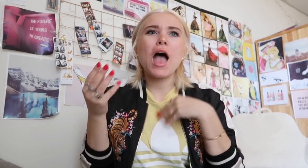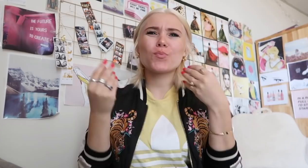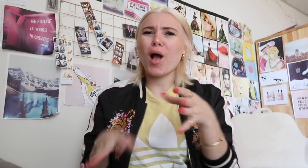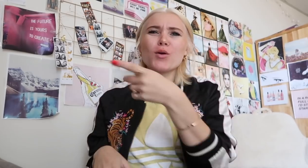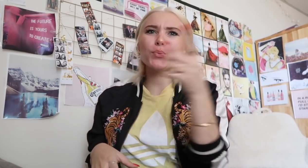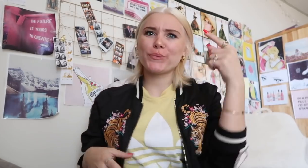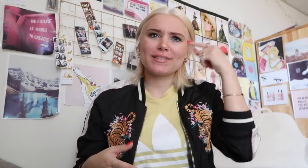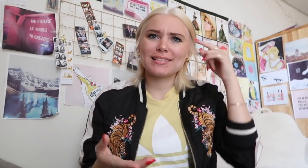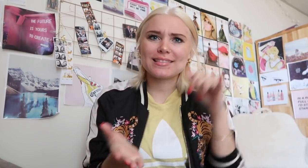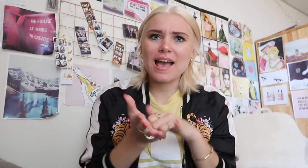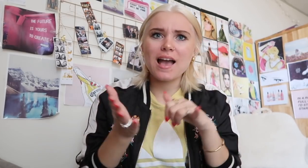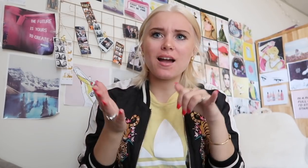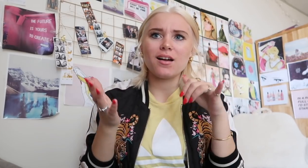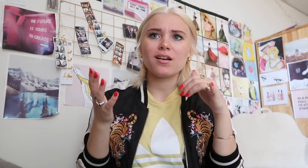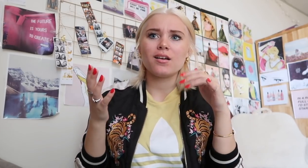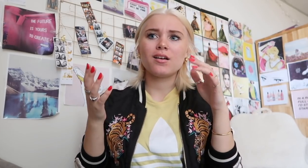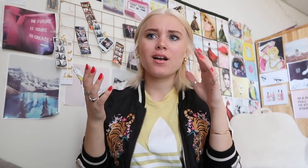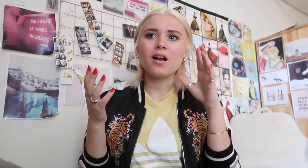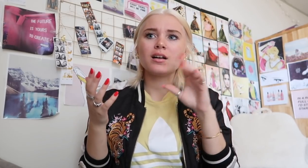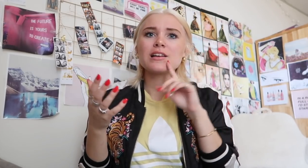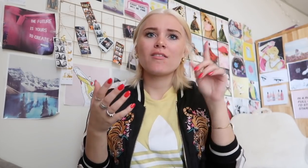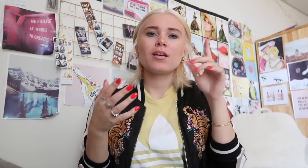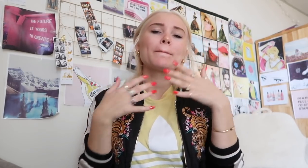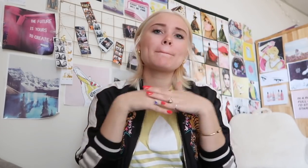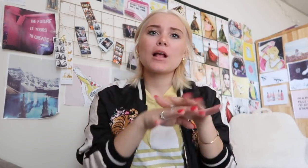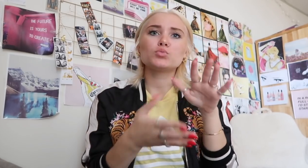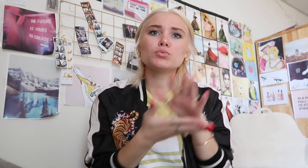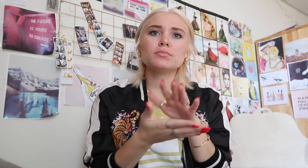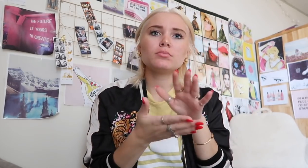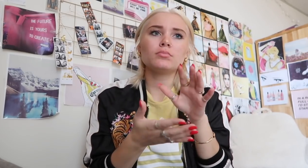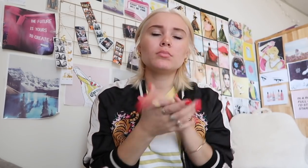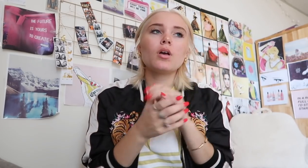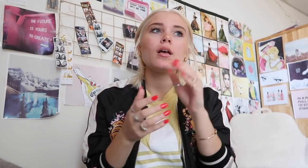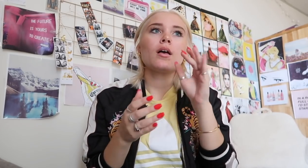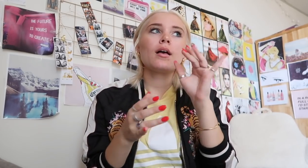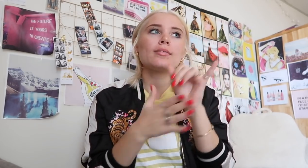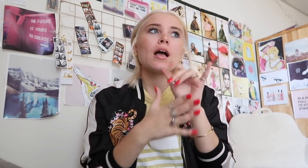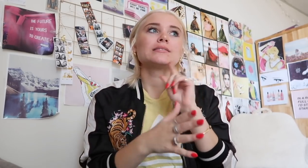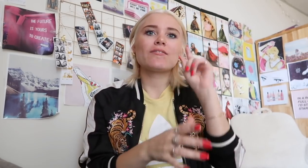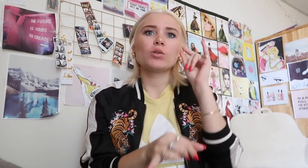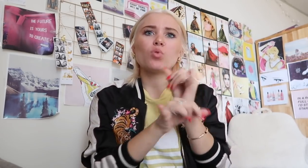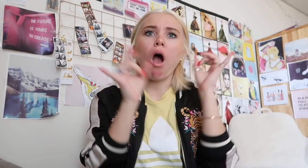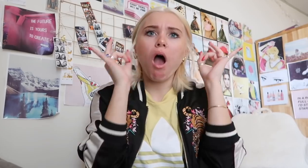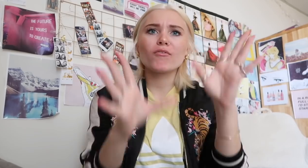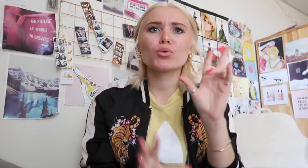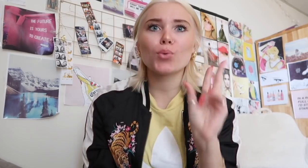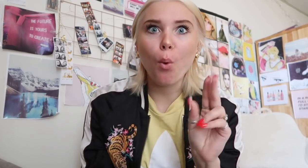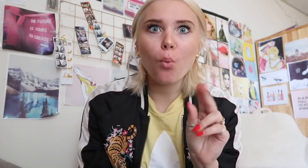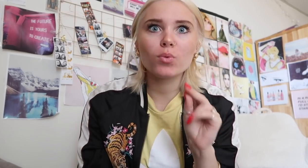I didn't want you guys to think that deaf schools are awful